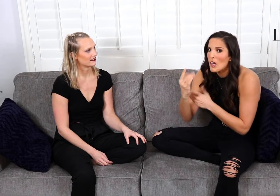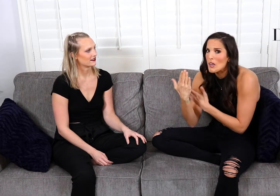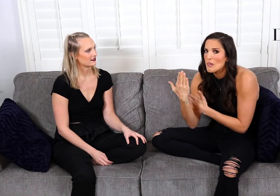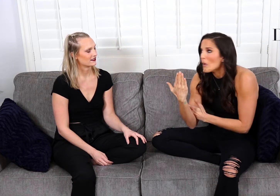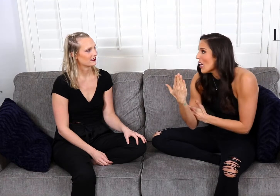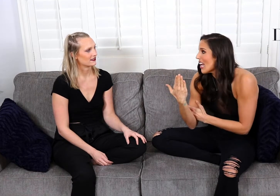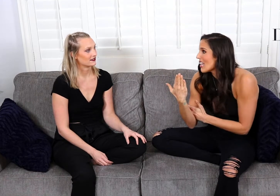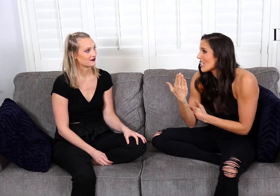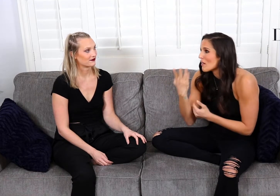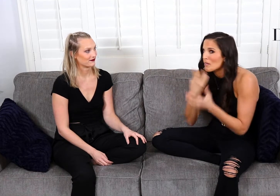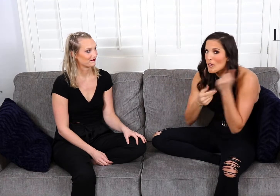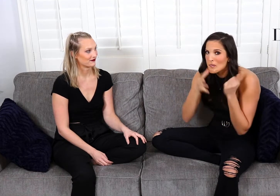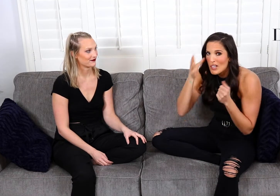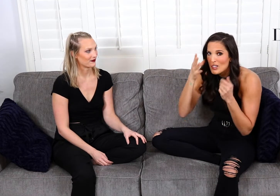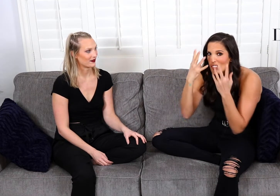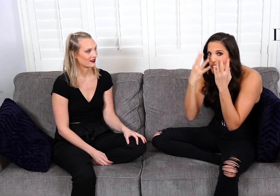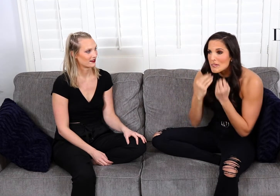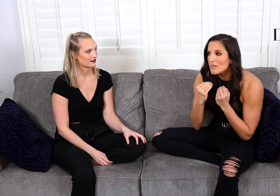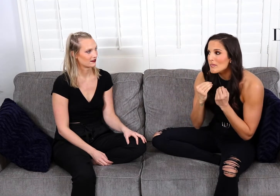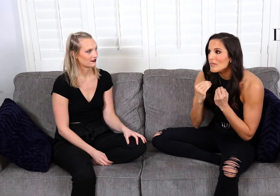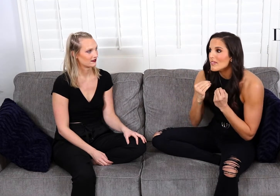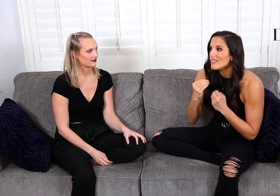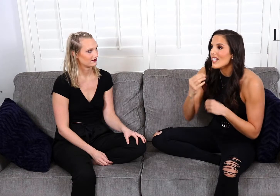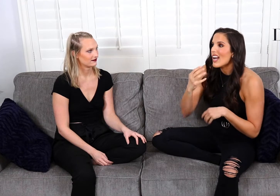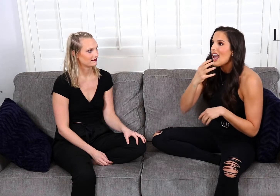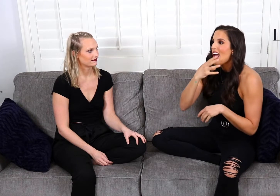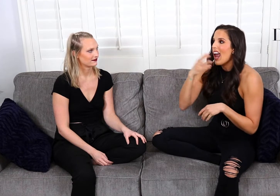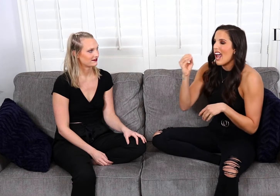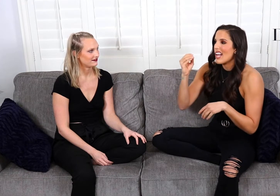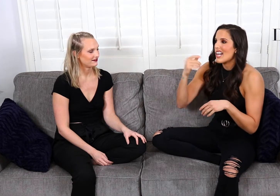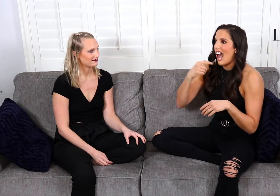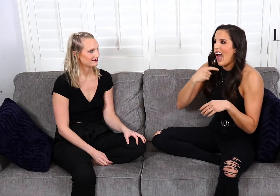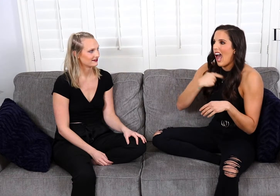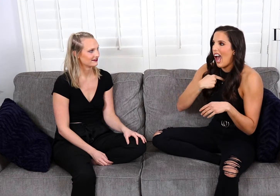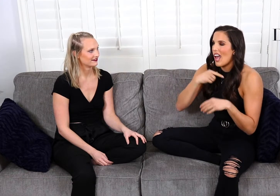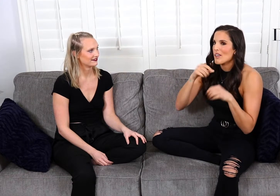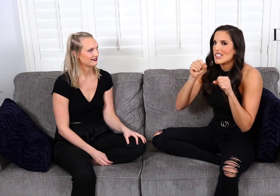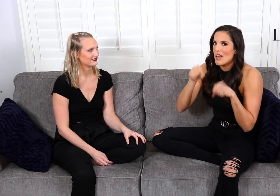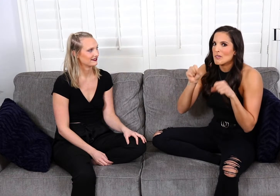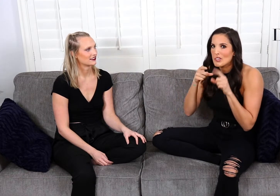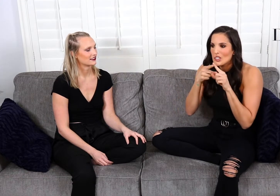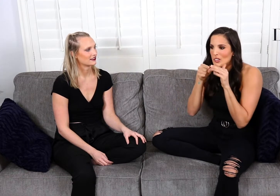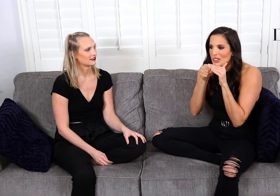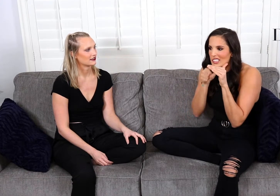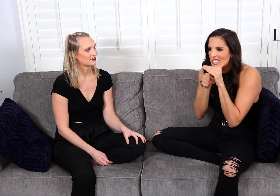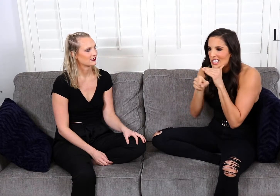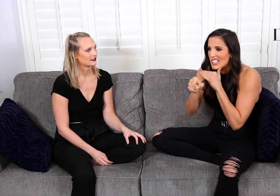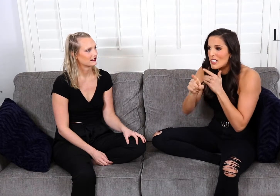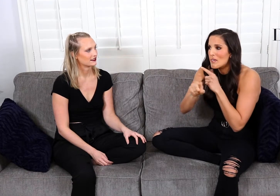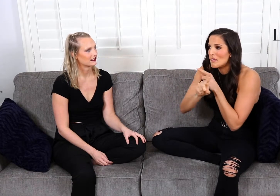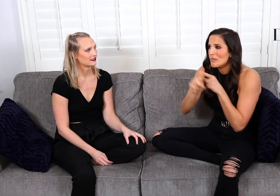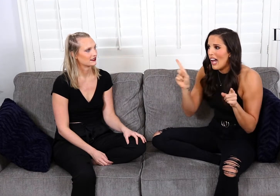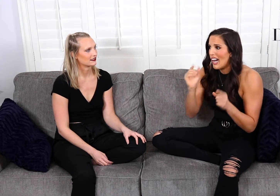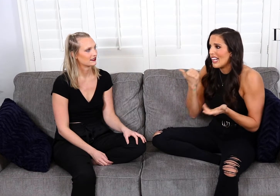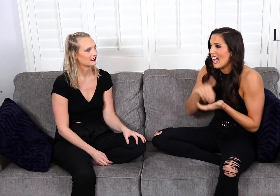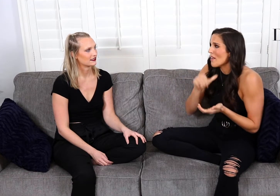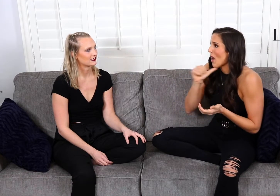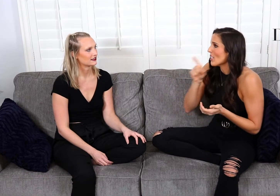one o'clock in the morning, and both my parents were asleep. And I was able to kind of sneak in but again,